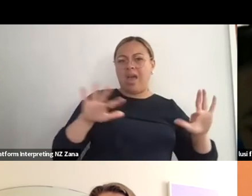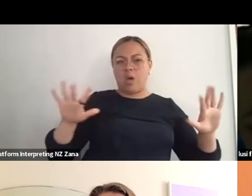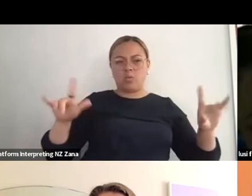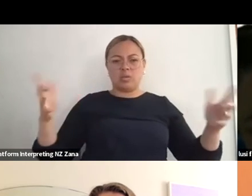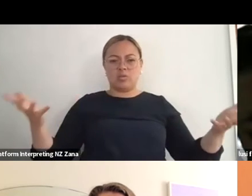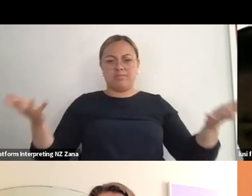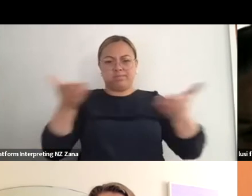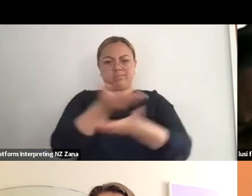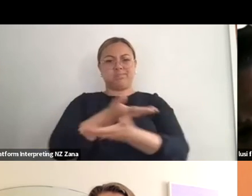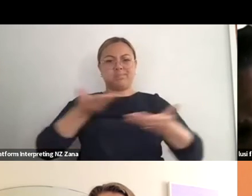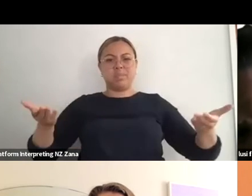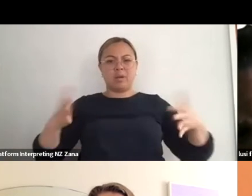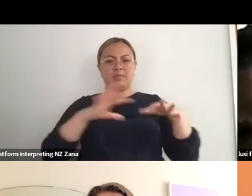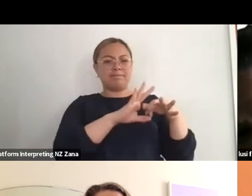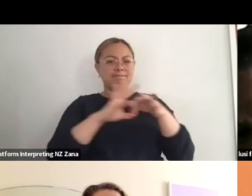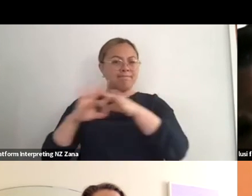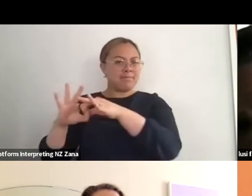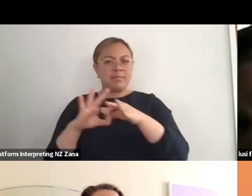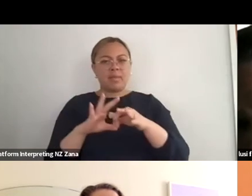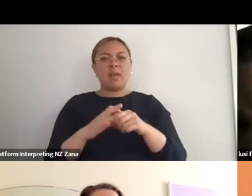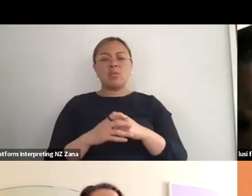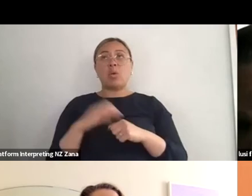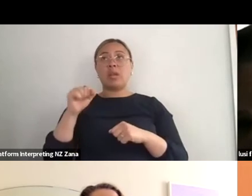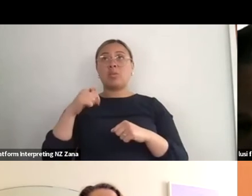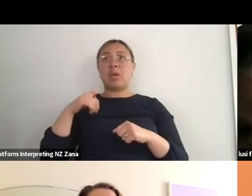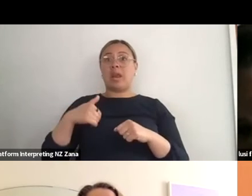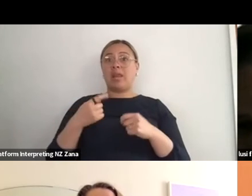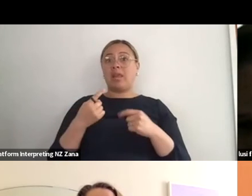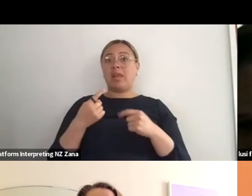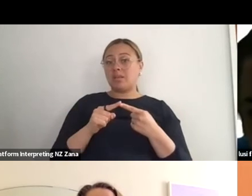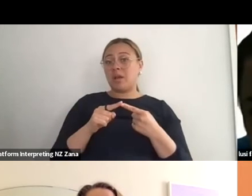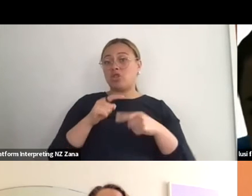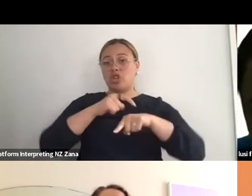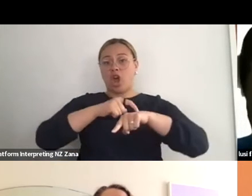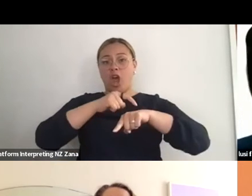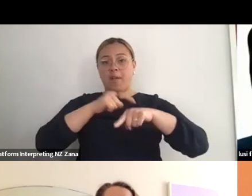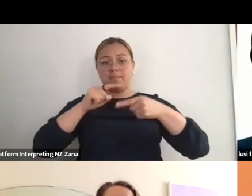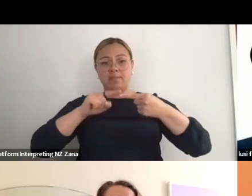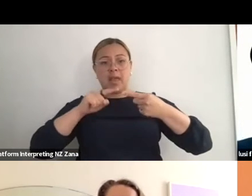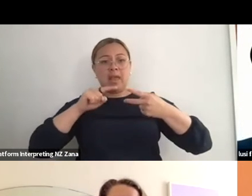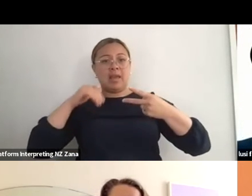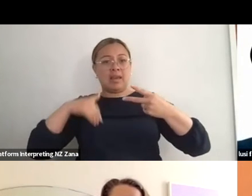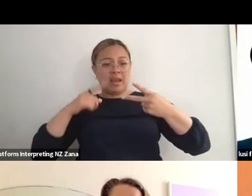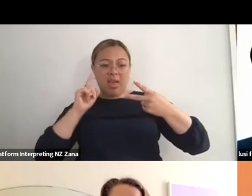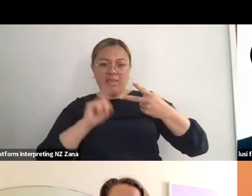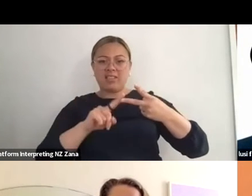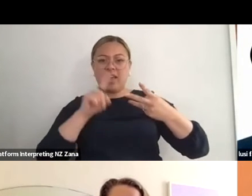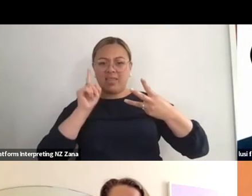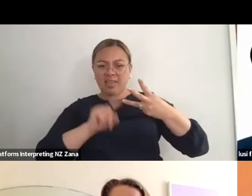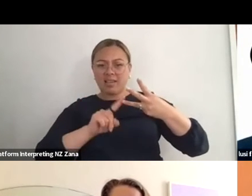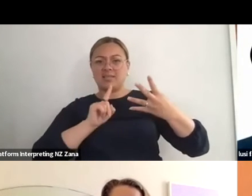Or a way of yeah, we need this much time, we needed to dig in, you know, and that's about